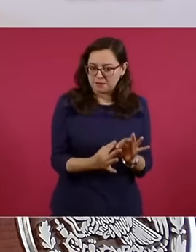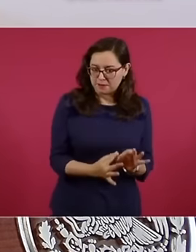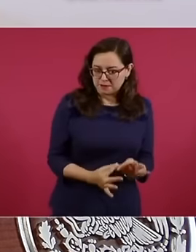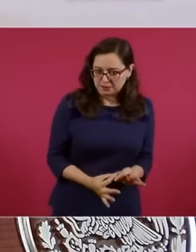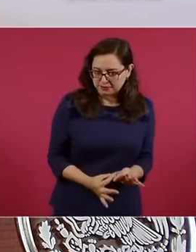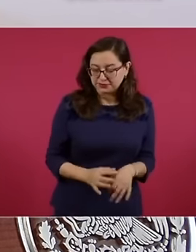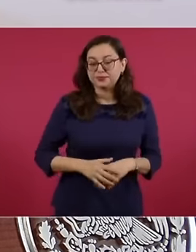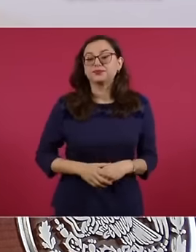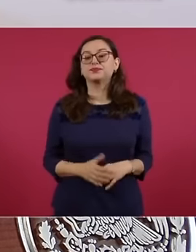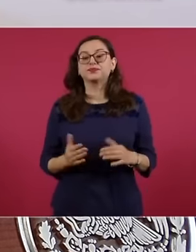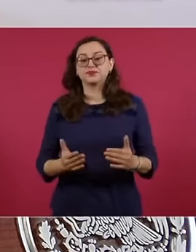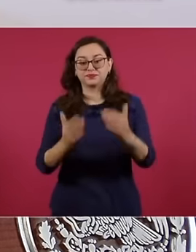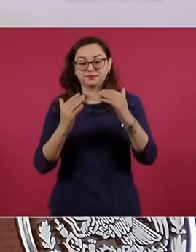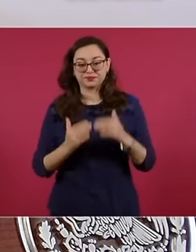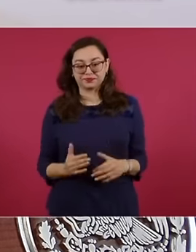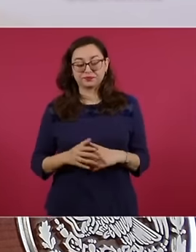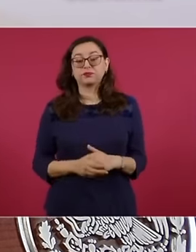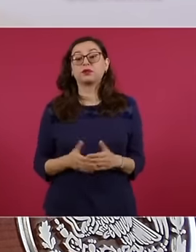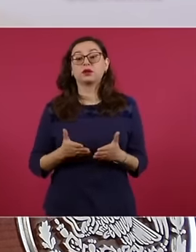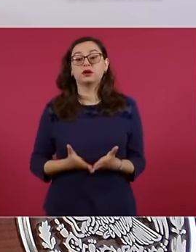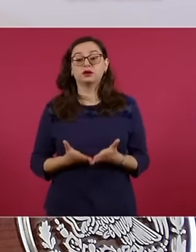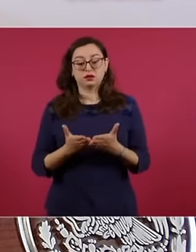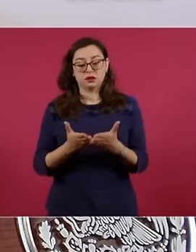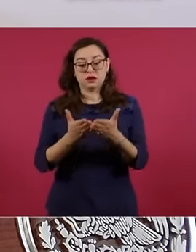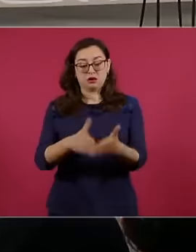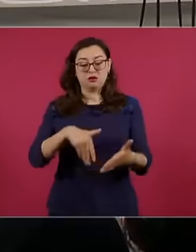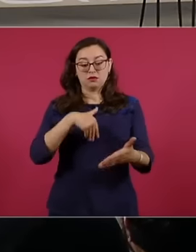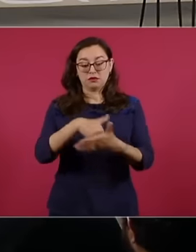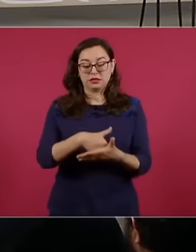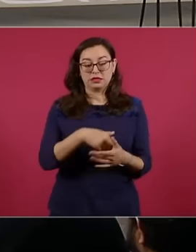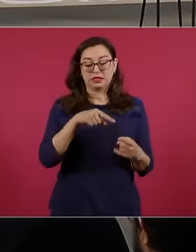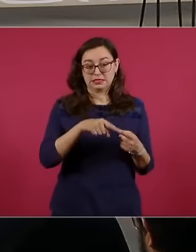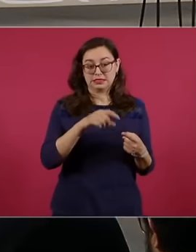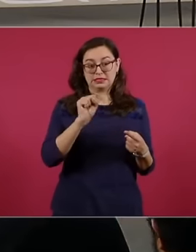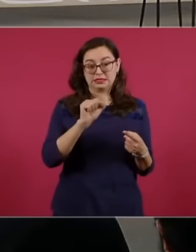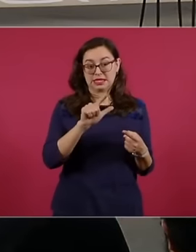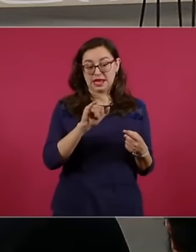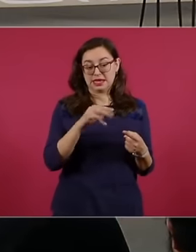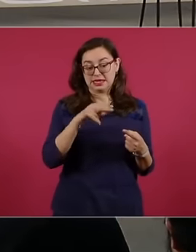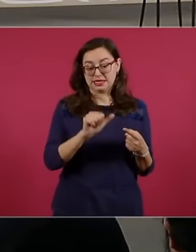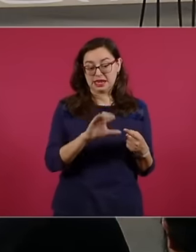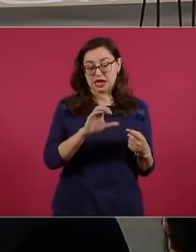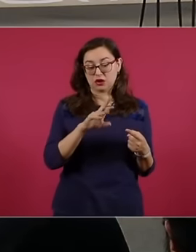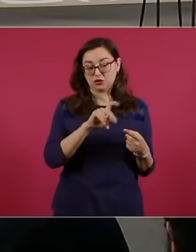the two ports that I mentioned, both Salina Cruz and Cuatzacoalcos, already